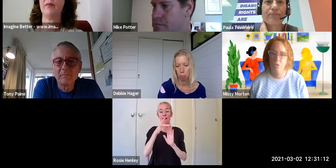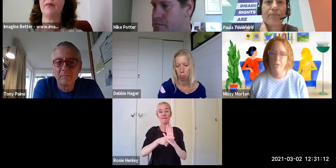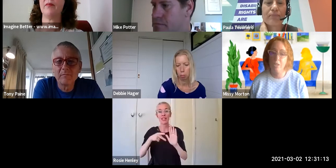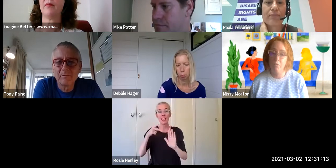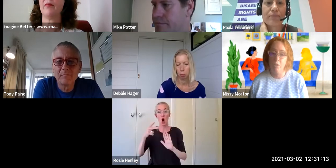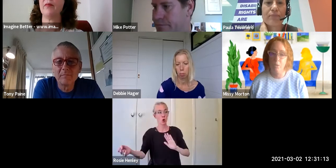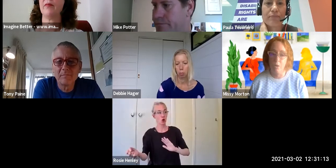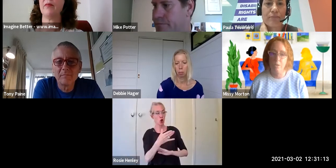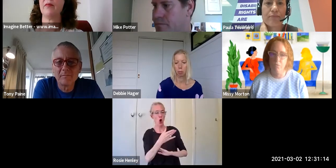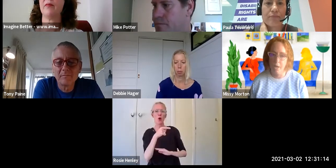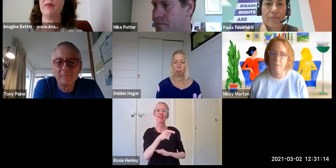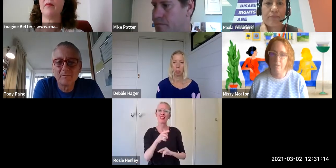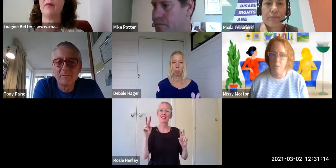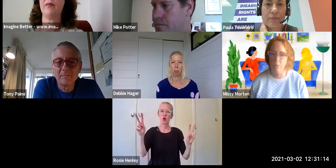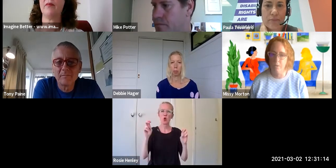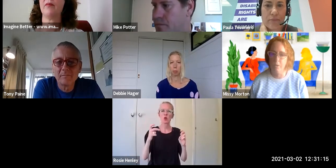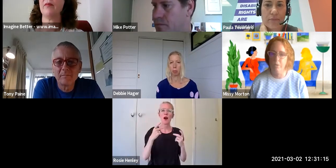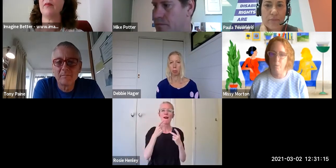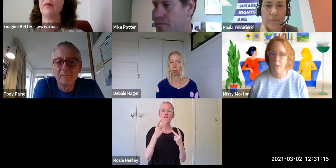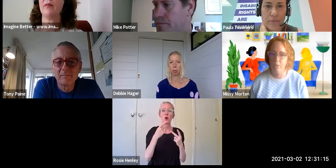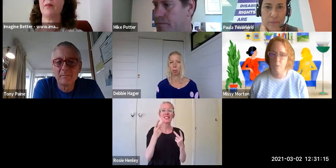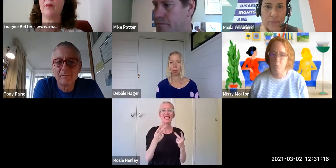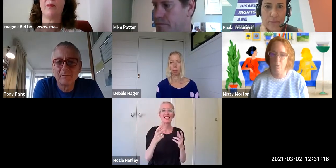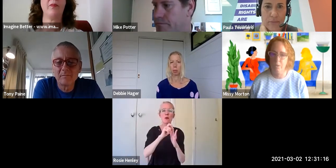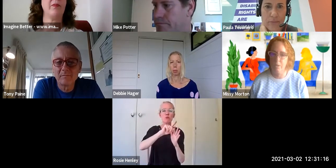which are interviews with lots of young disabled New Zealanders about their experiences in